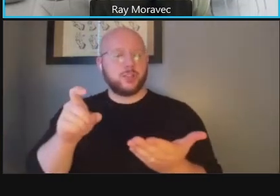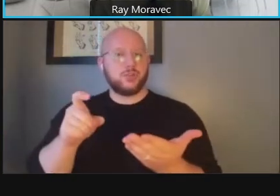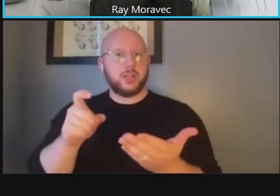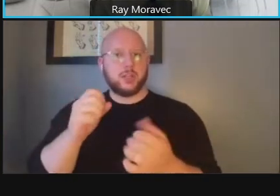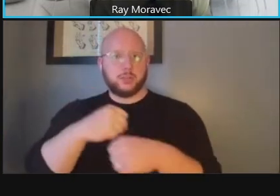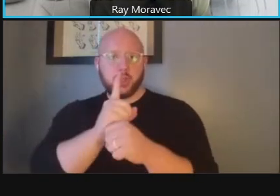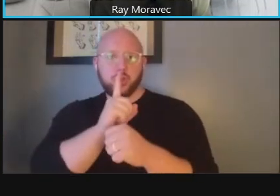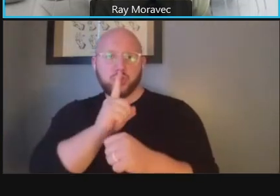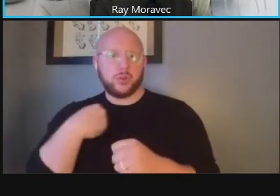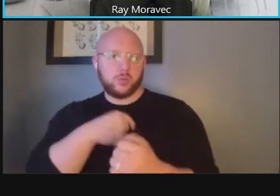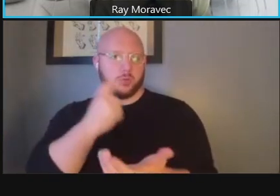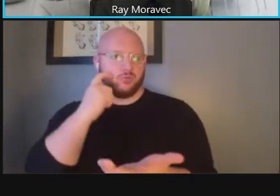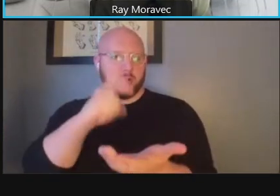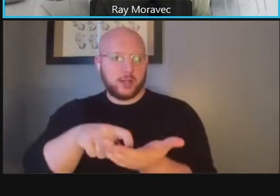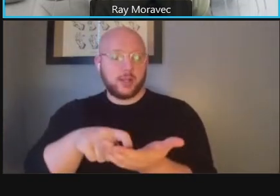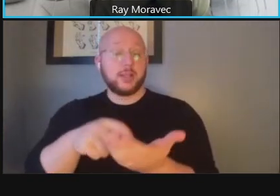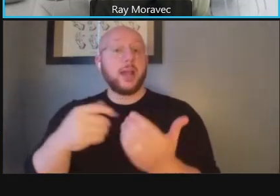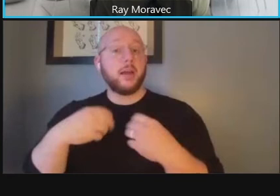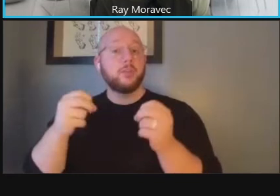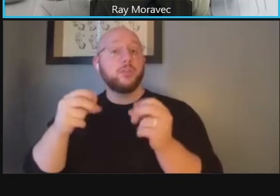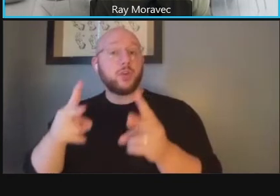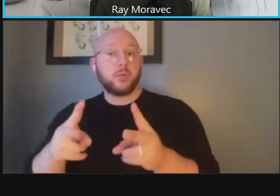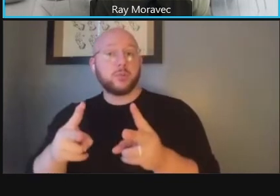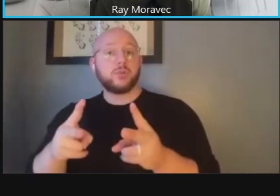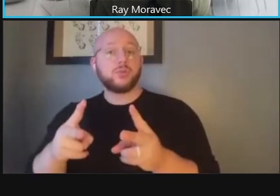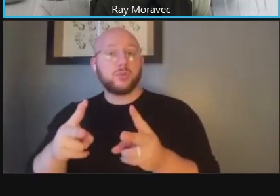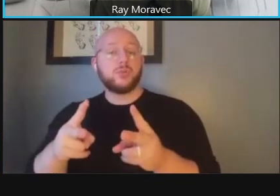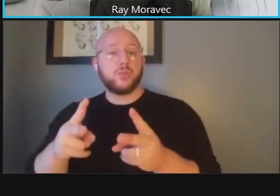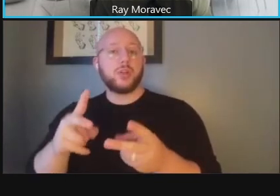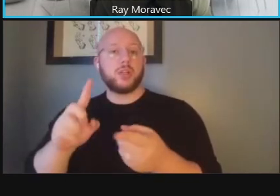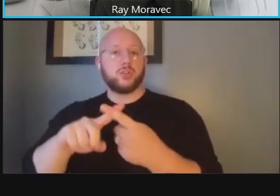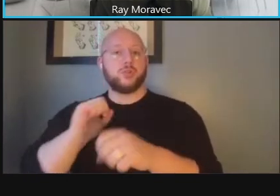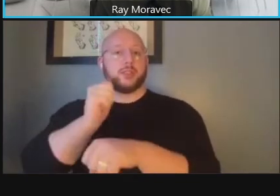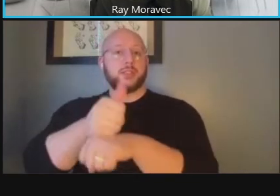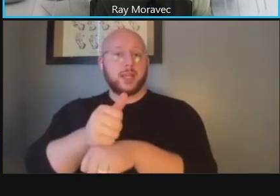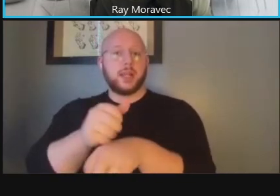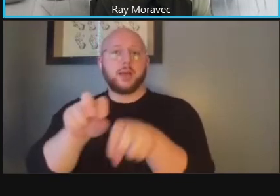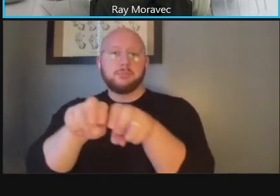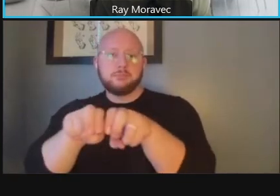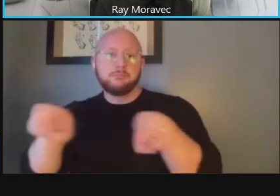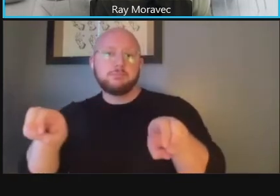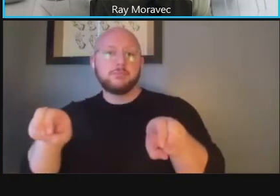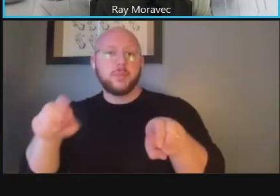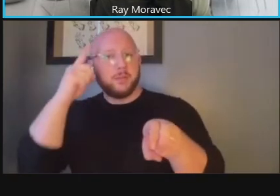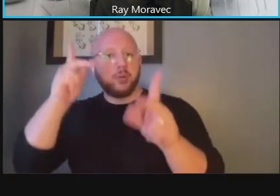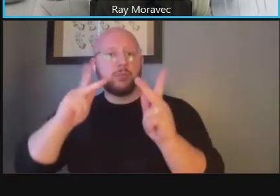opportunity and some existing street furniture but of course the interaction here with the curb space